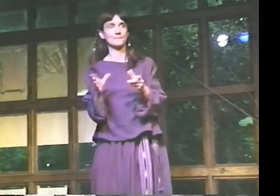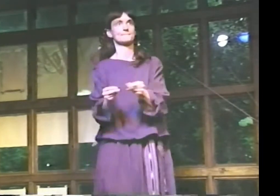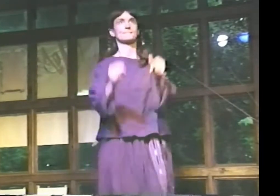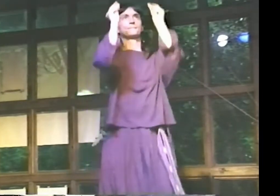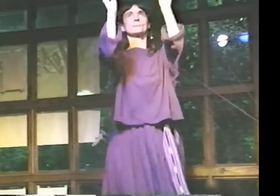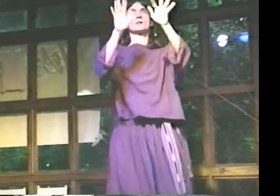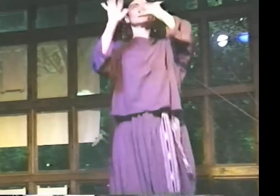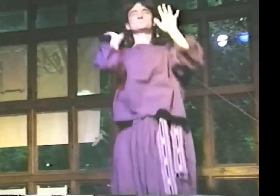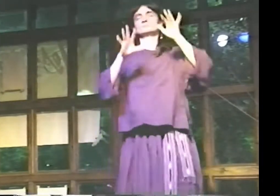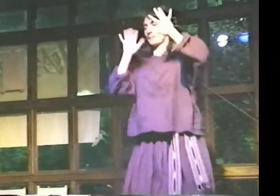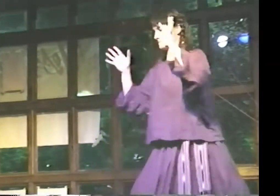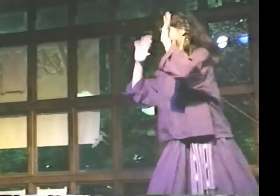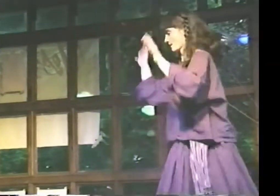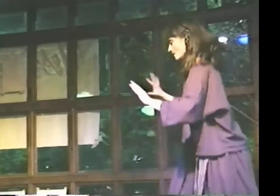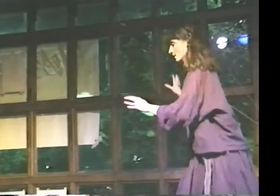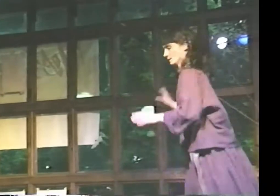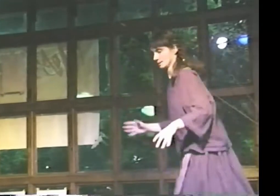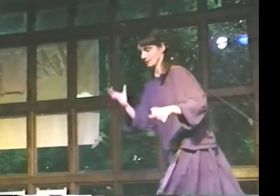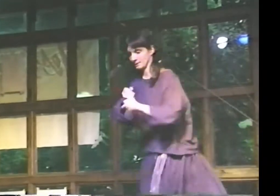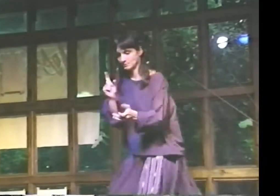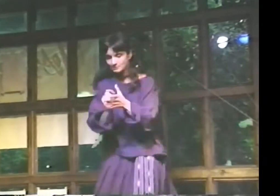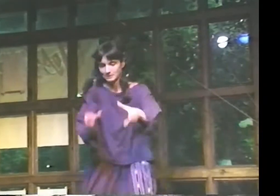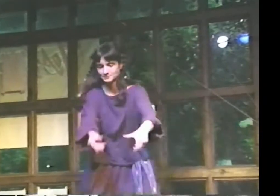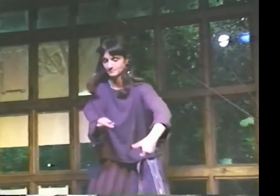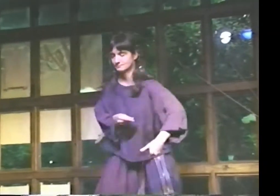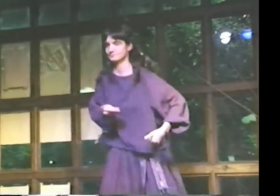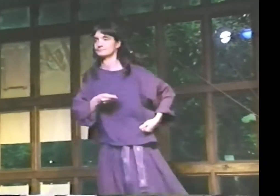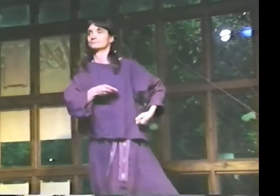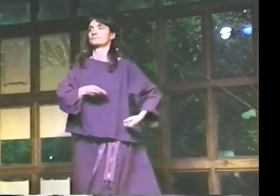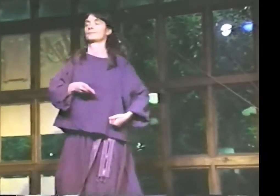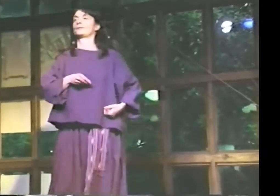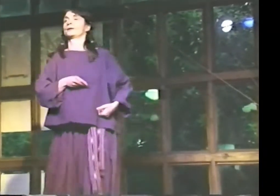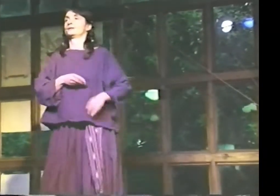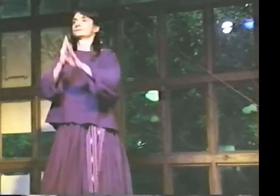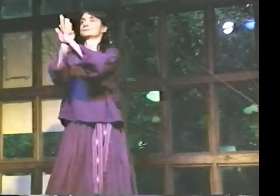I PUT THE MAGAZINE ASIDE. NO, NO, NO, NO. GET MY NEWSPAPER AND GET IN LINE.